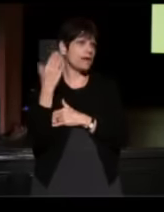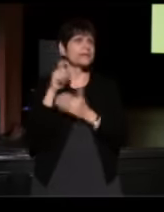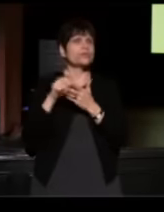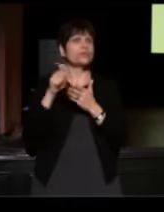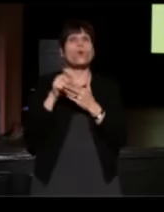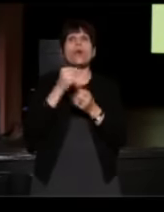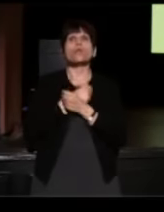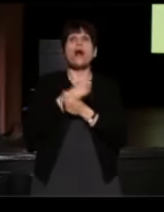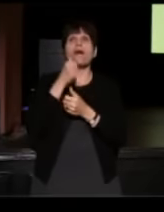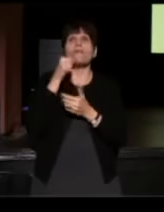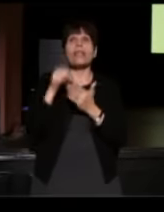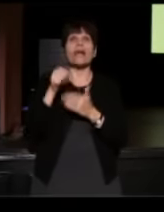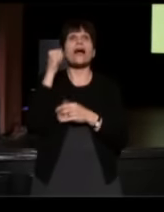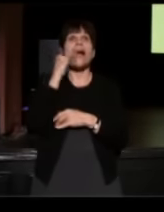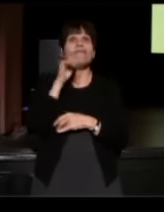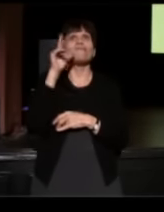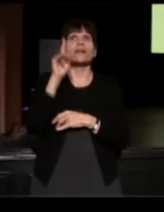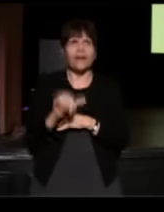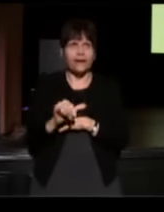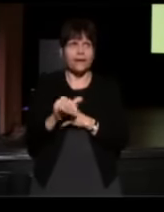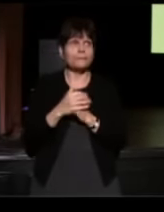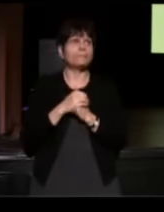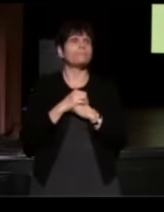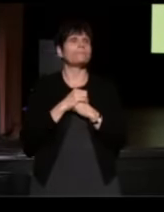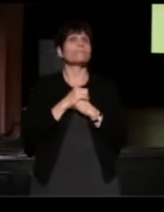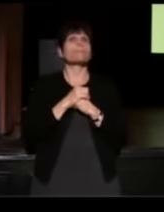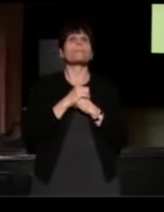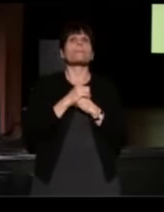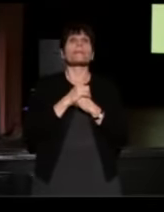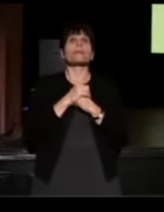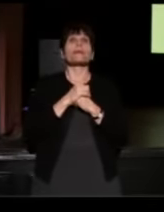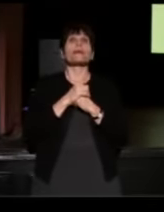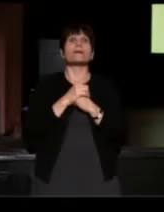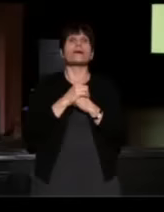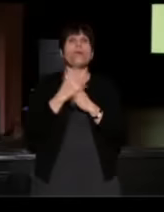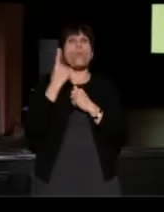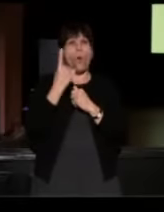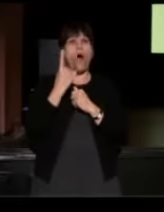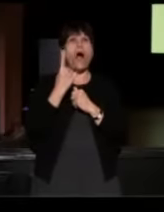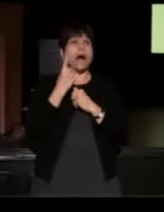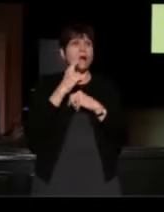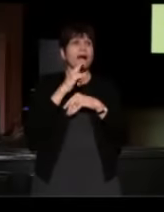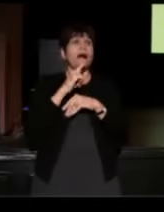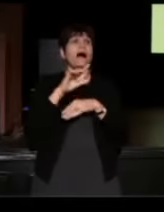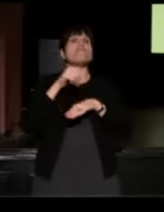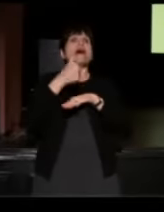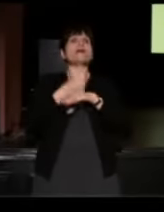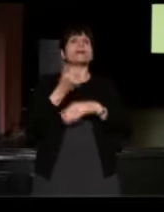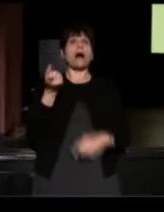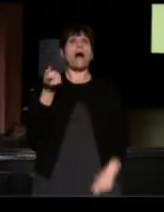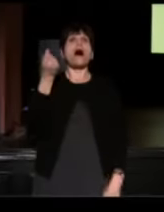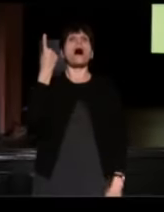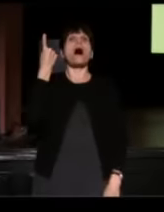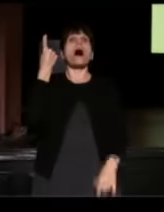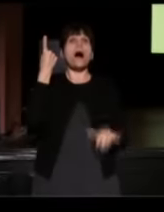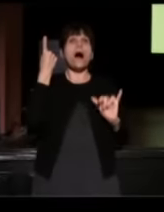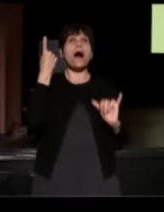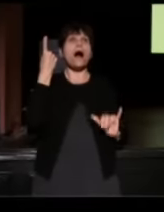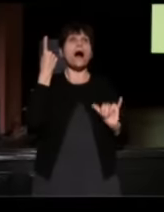So that was certainly one of the kind of foundational "Aha" kind of moments of Story Corps.